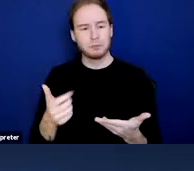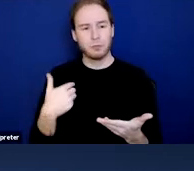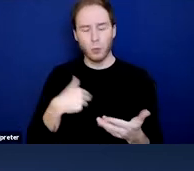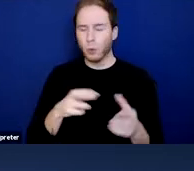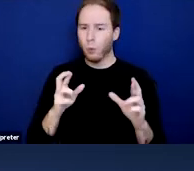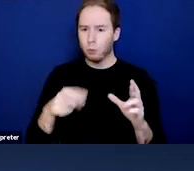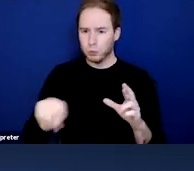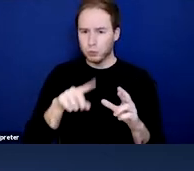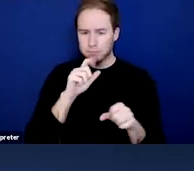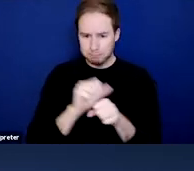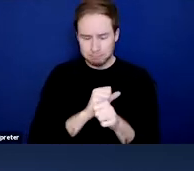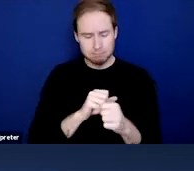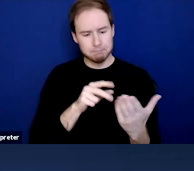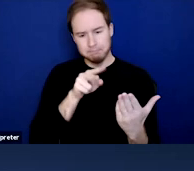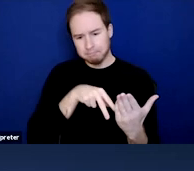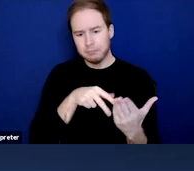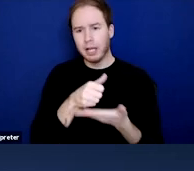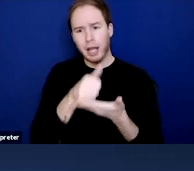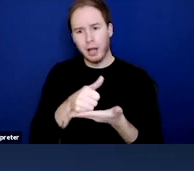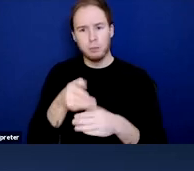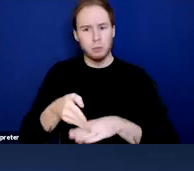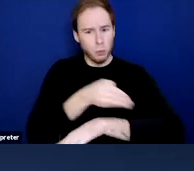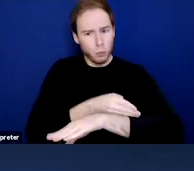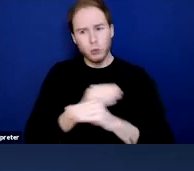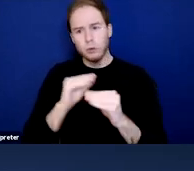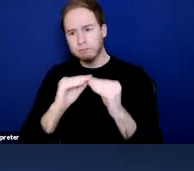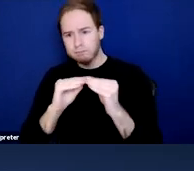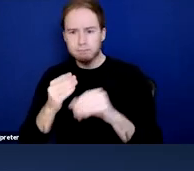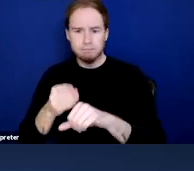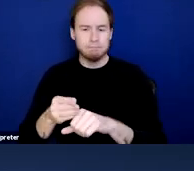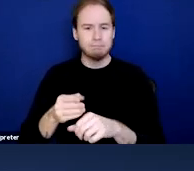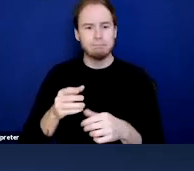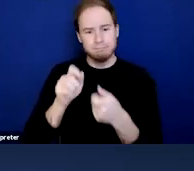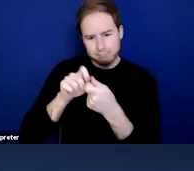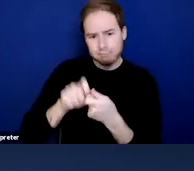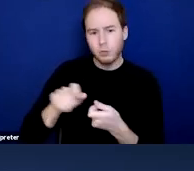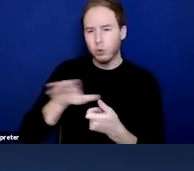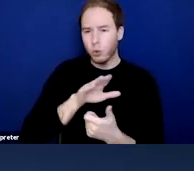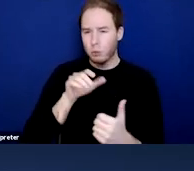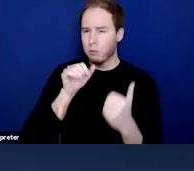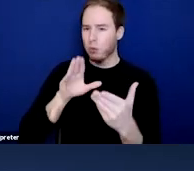but you use it to help improve or refine or even challenge some of the methods and approaches you're currently using.